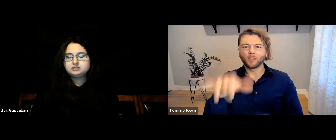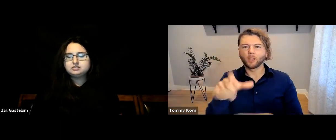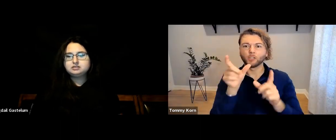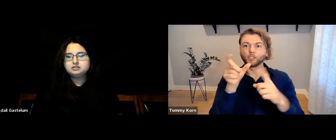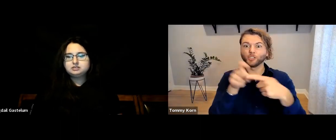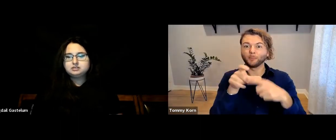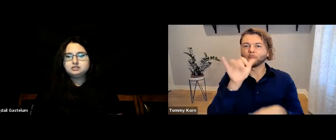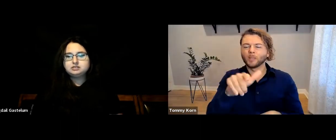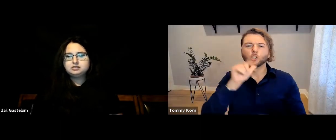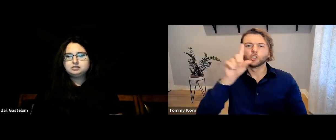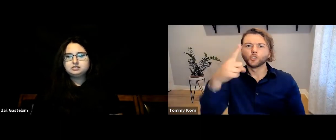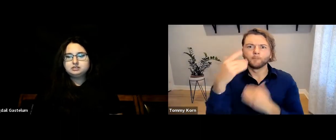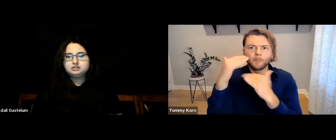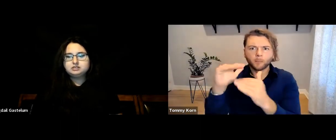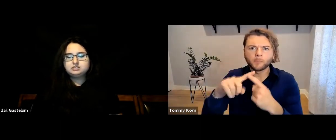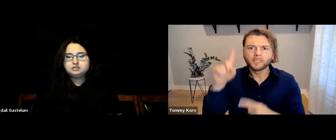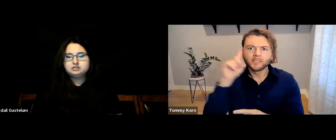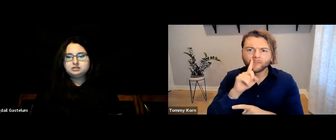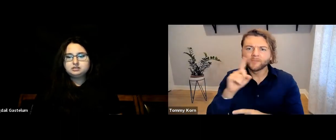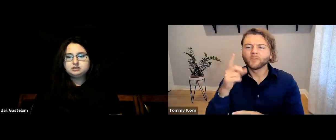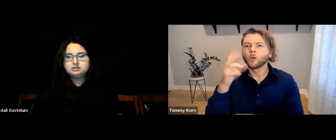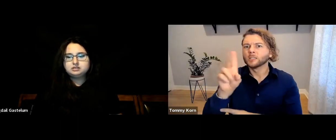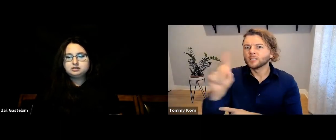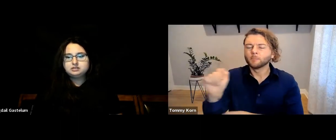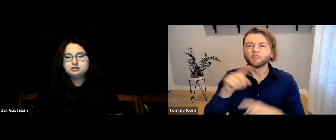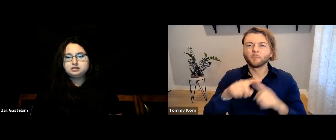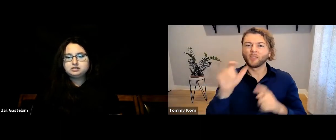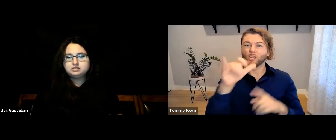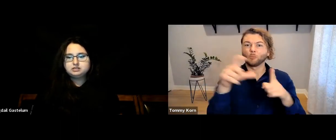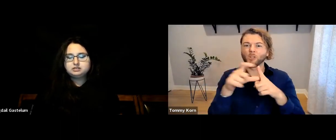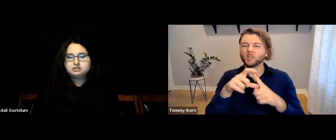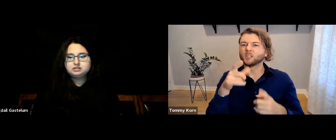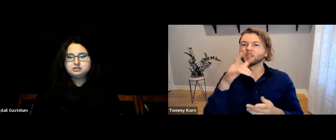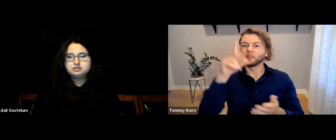It isn’t just limited to Deafness and disabilities,